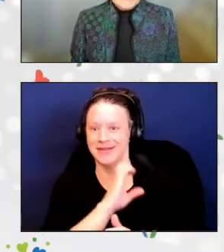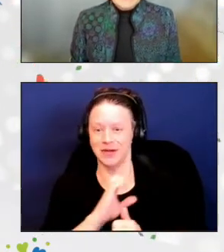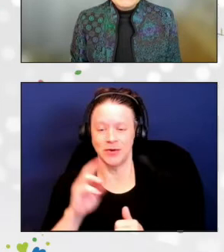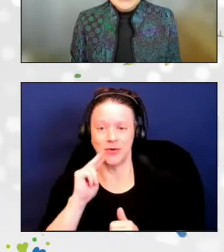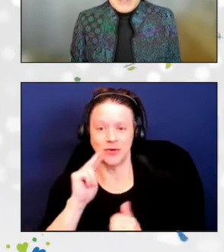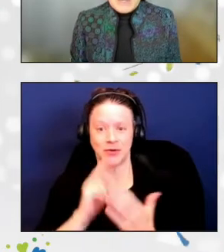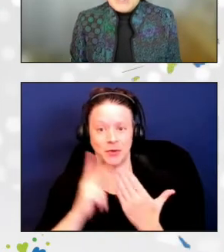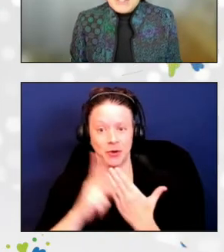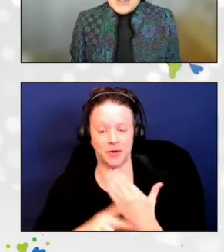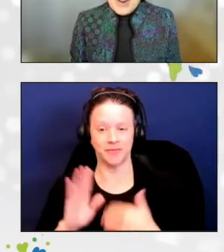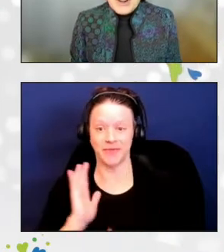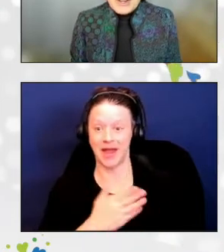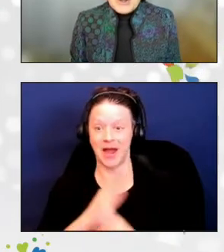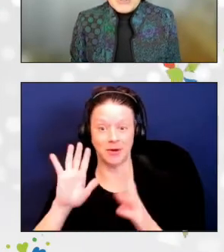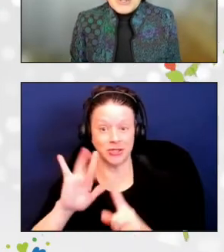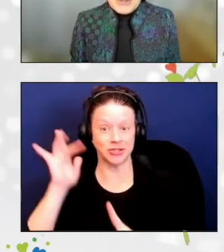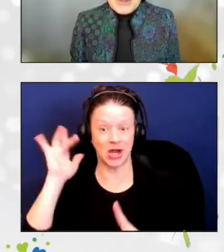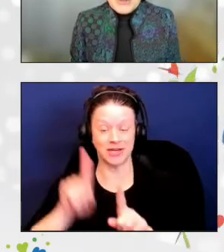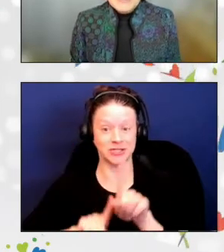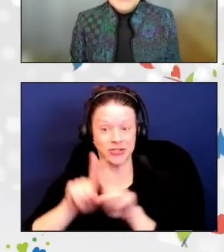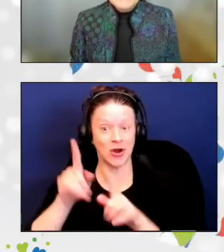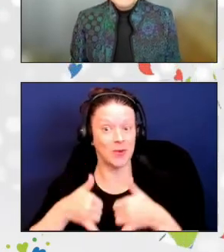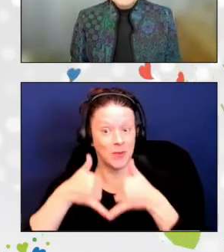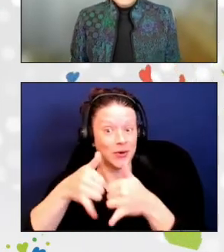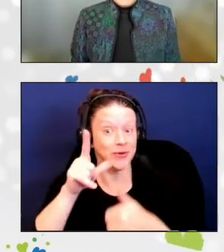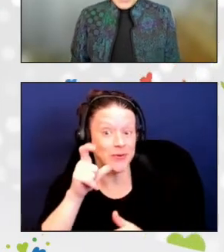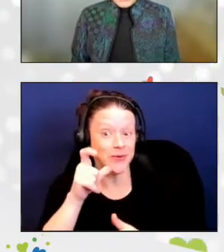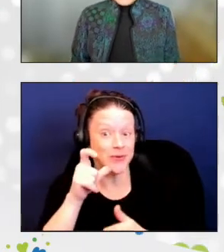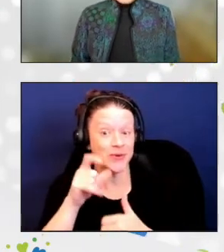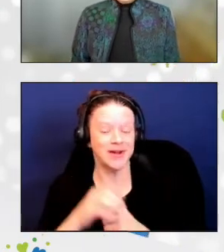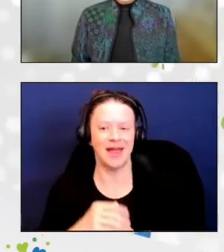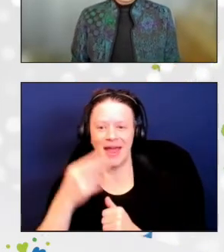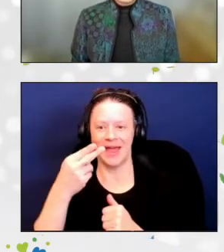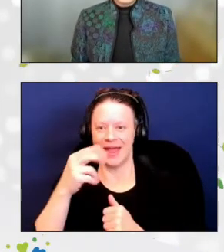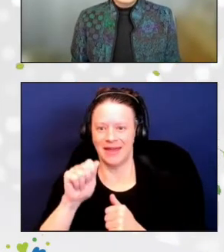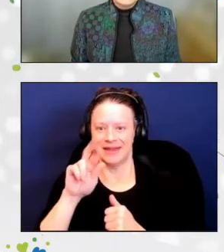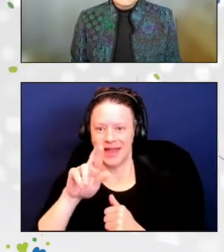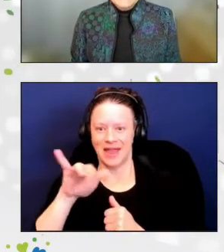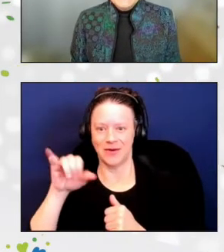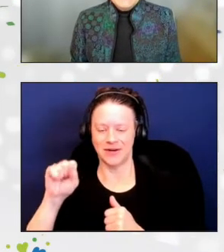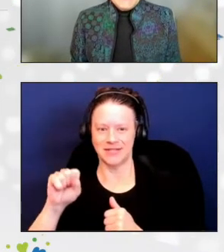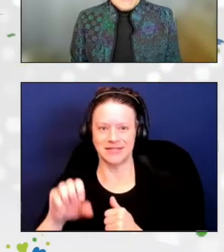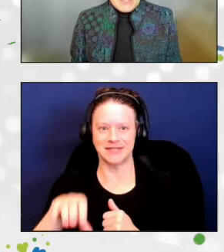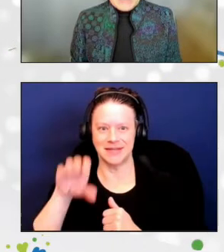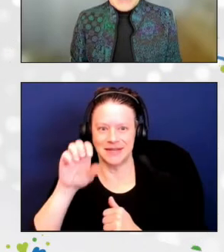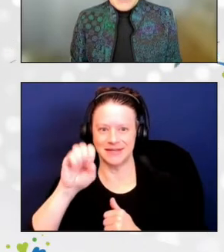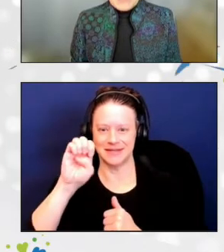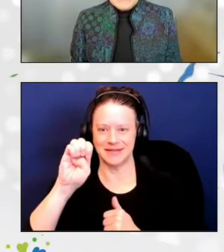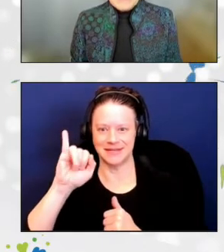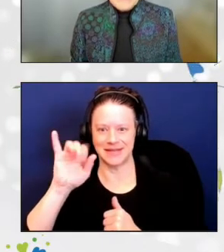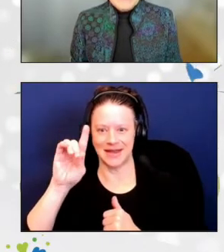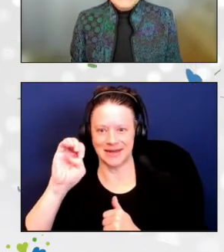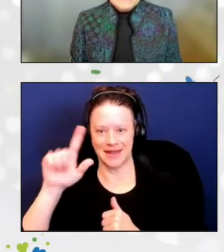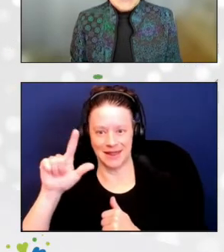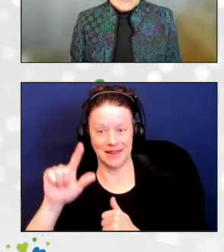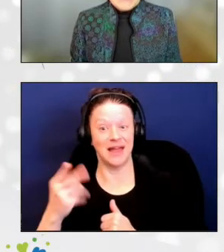Our shining star goes to, Harris Seidel. Harris has been a volunteer